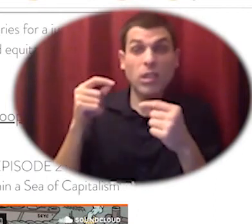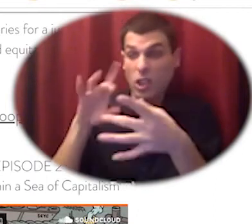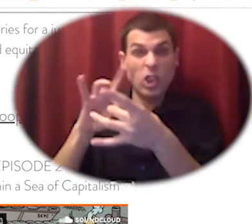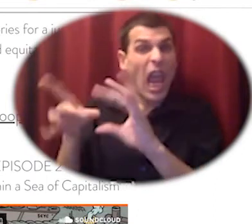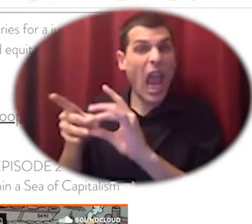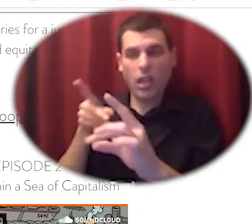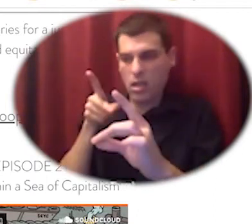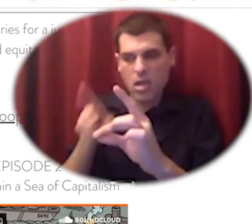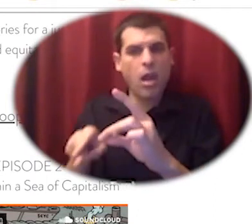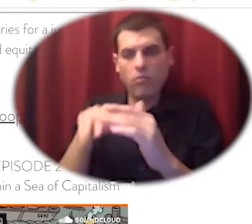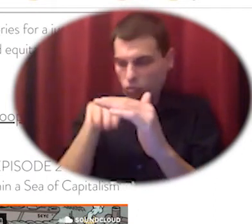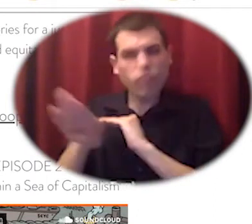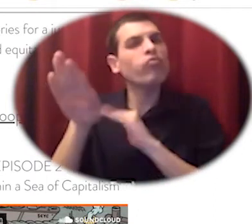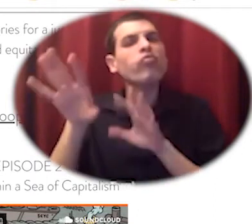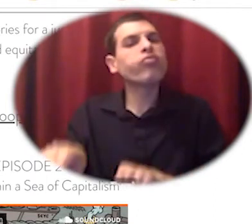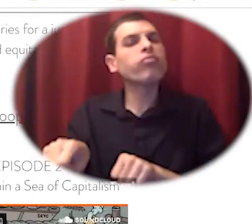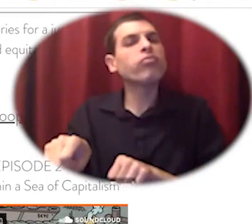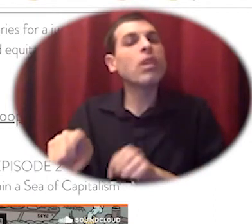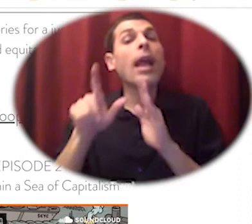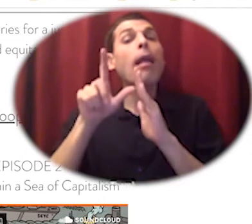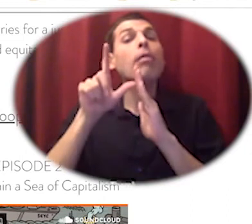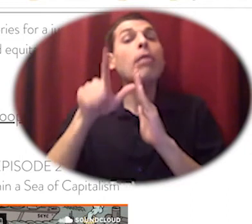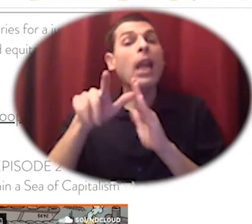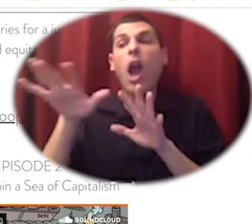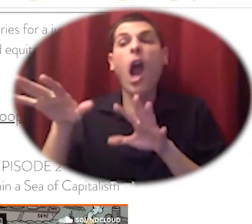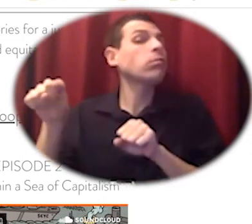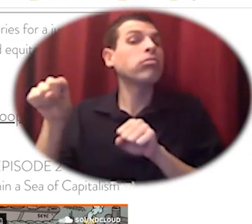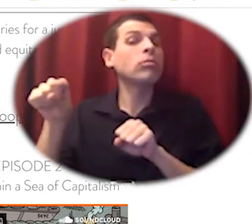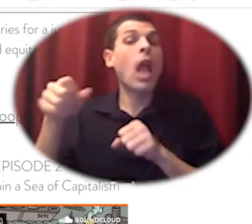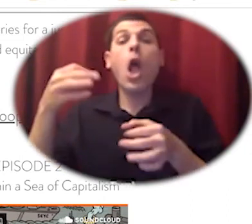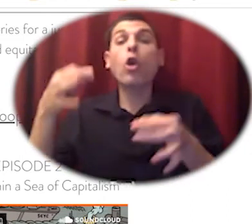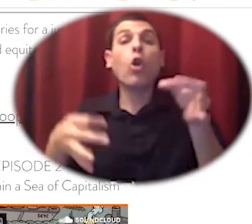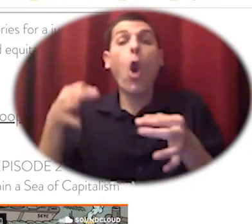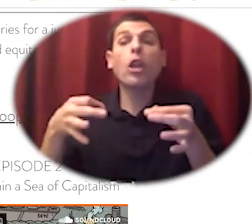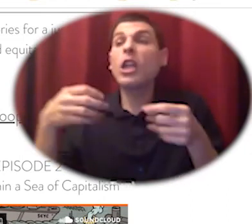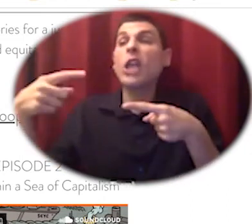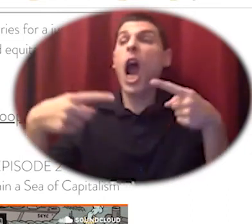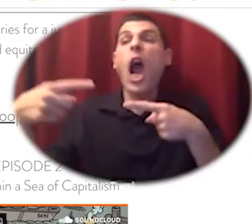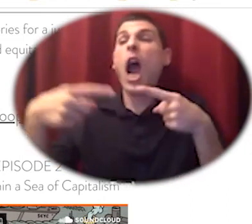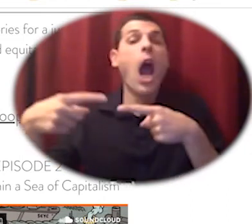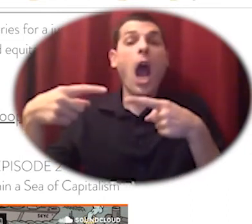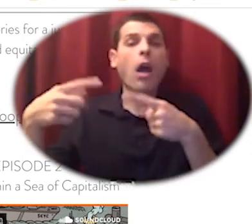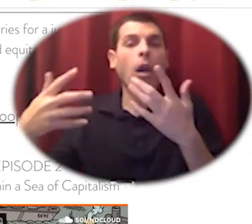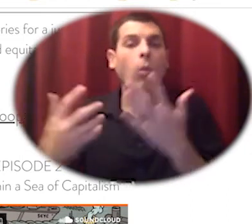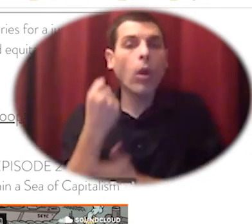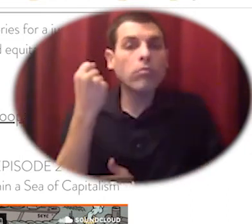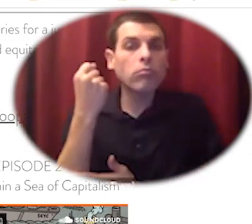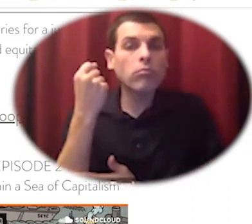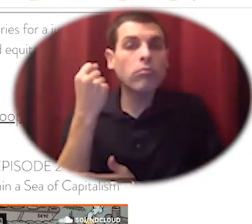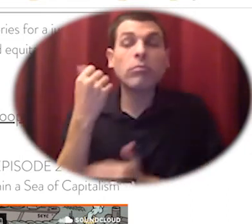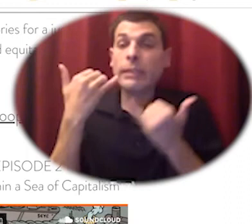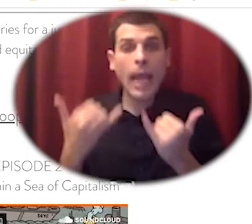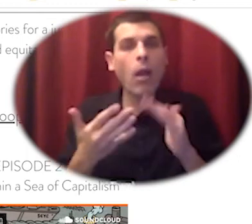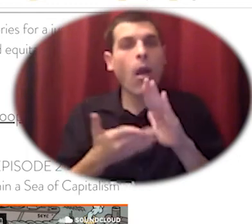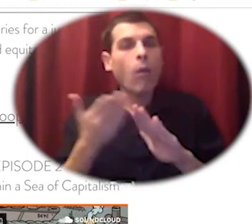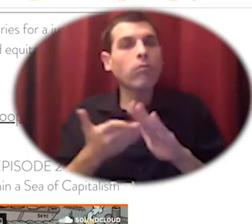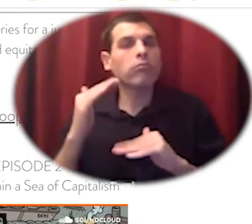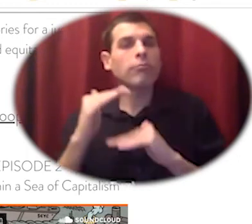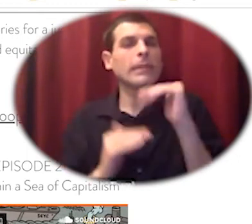winning in court the right to operate these build businesses some of them were also being used for